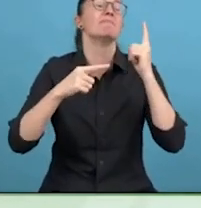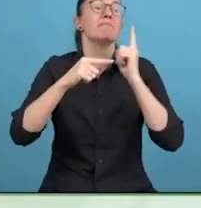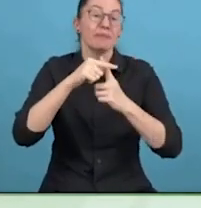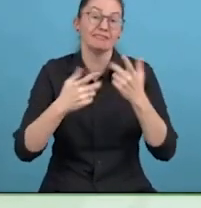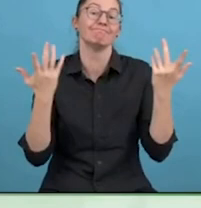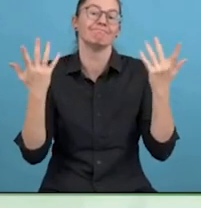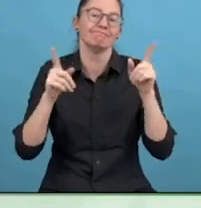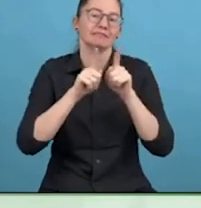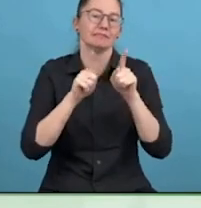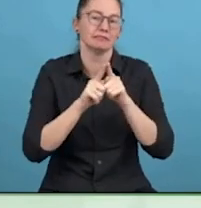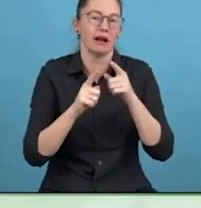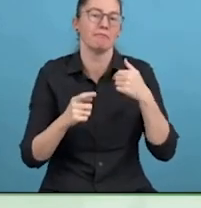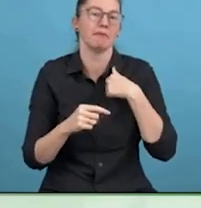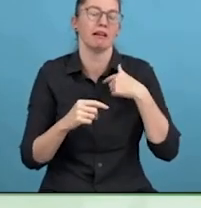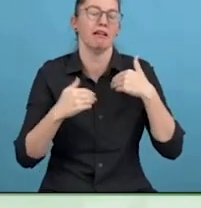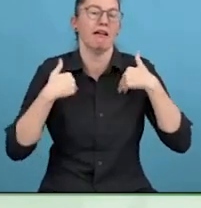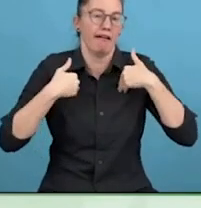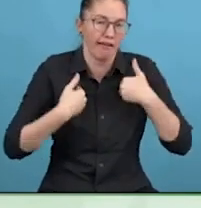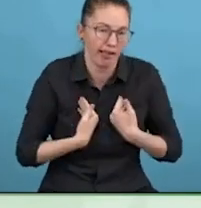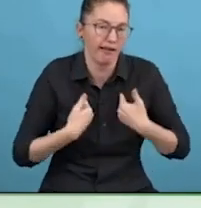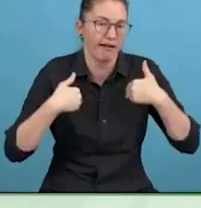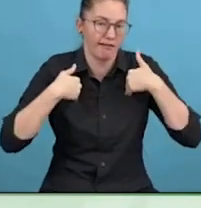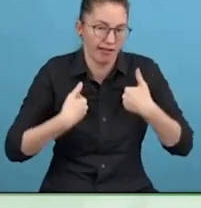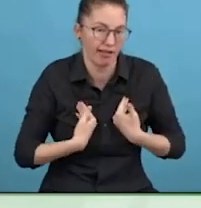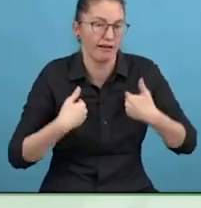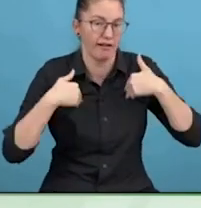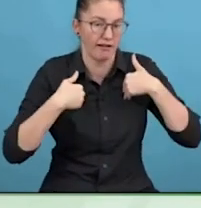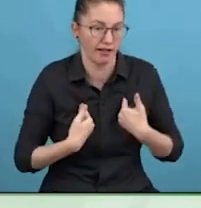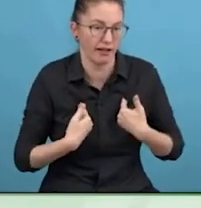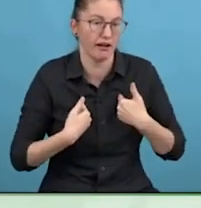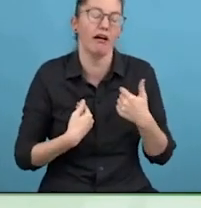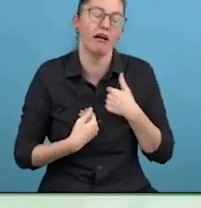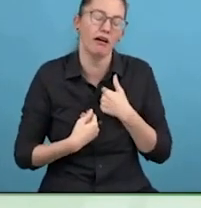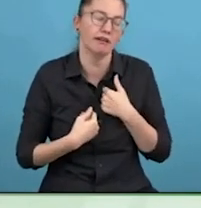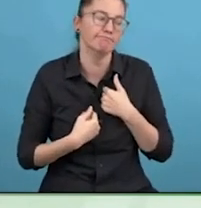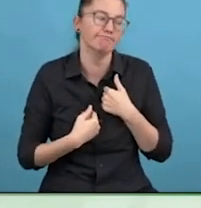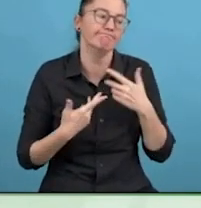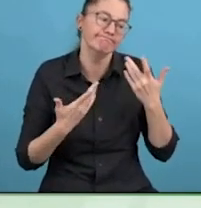Given that we are now seeing this massive disabling condition unfold,